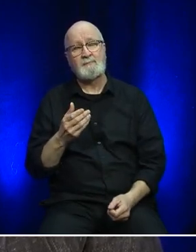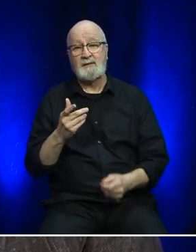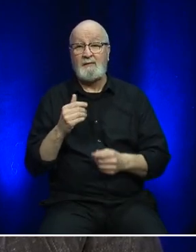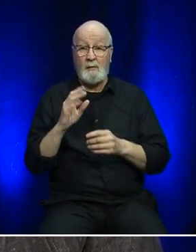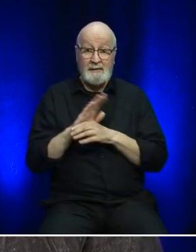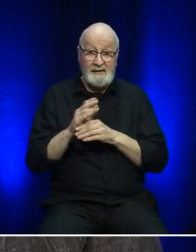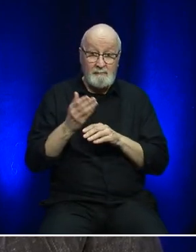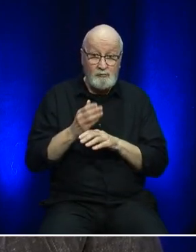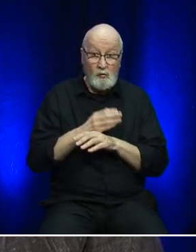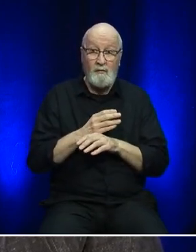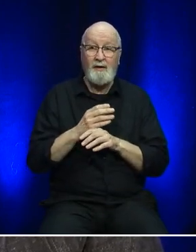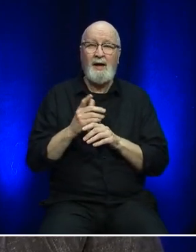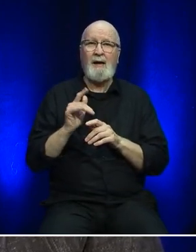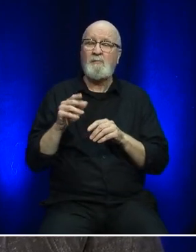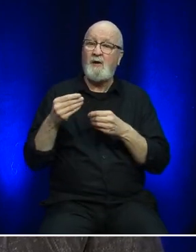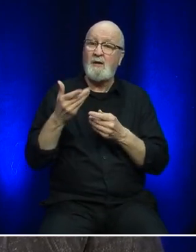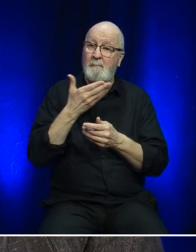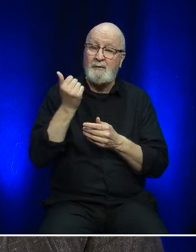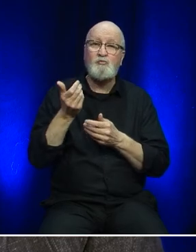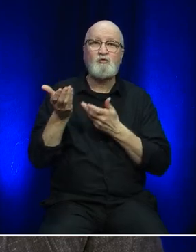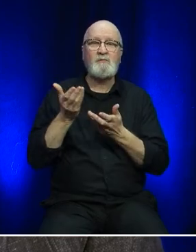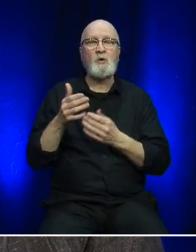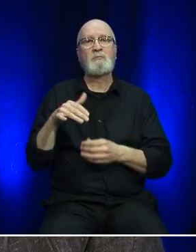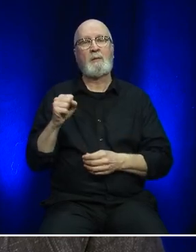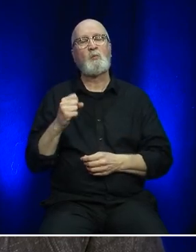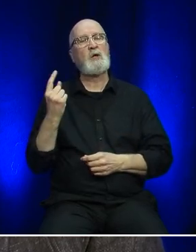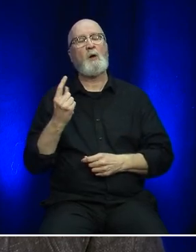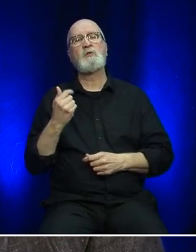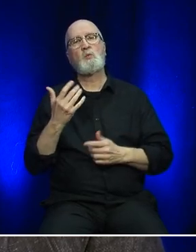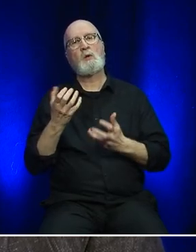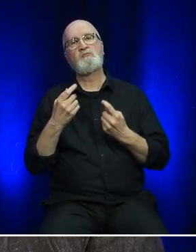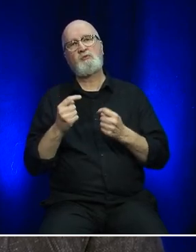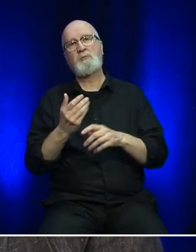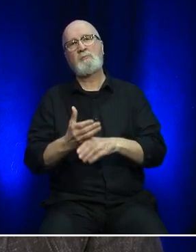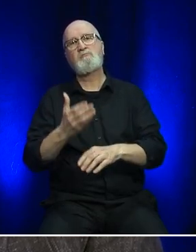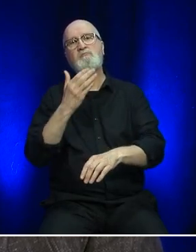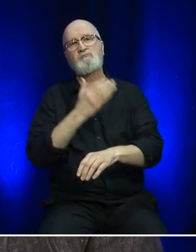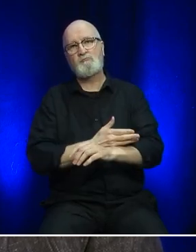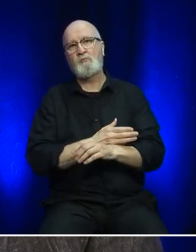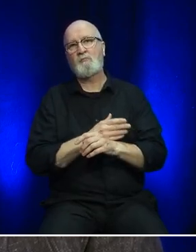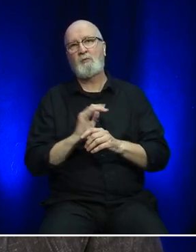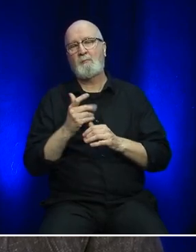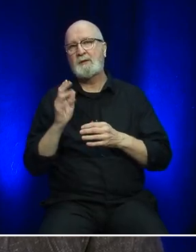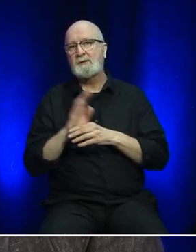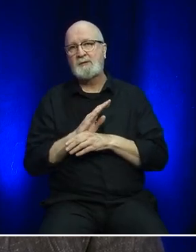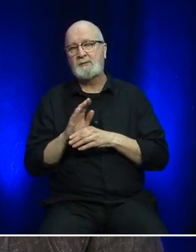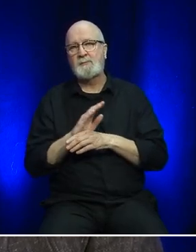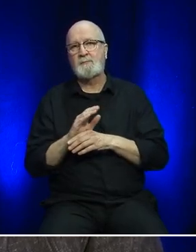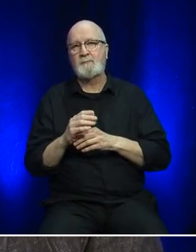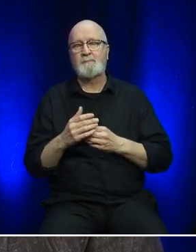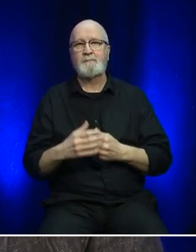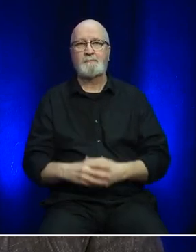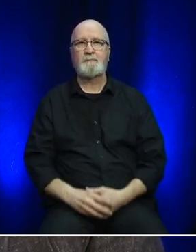service we can provide. So yeah, we're always looking at ways to improve efficiency on board and on our terminals as well.